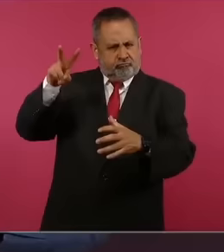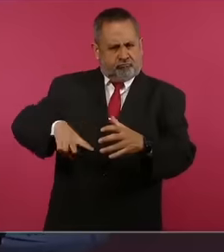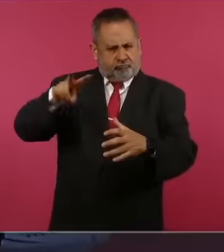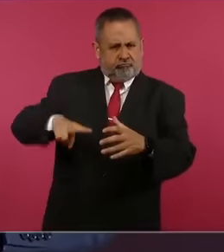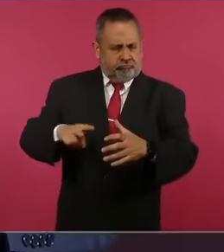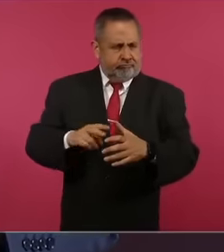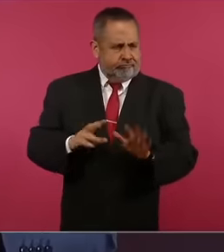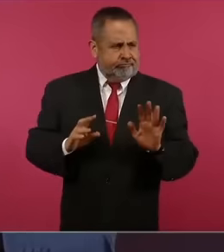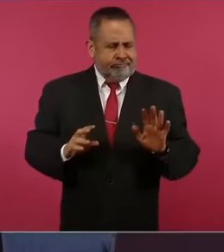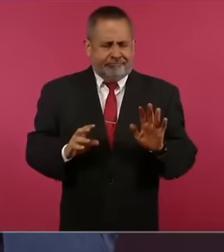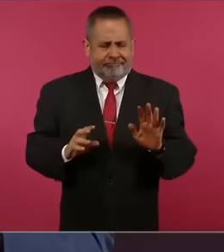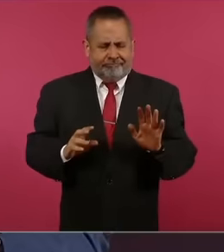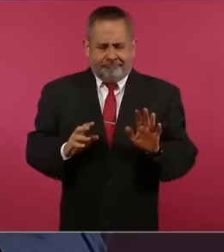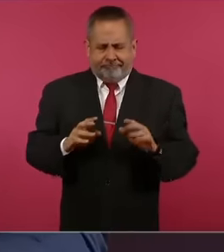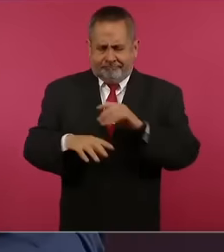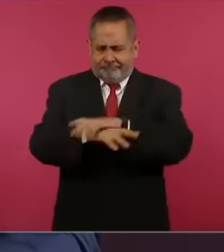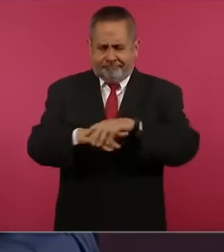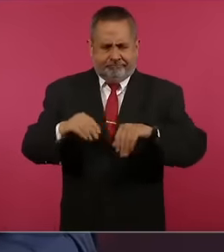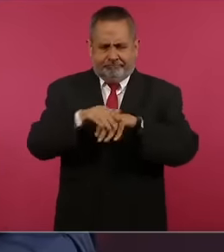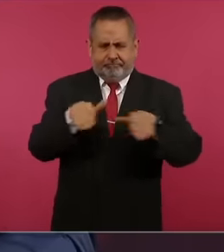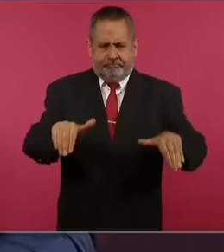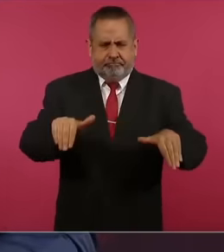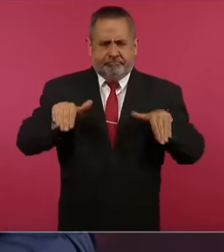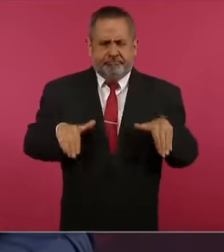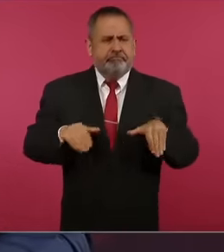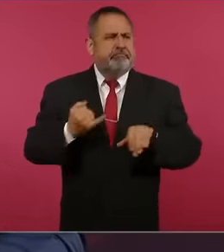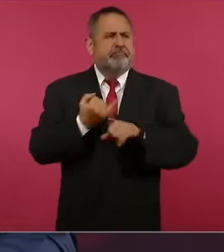outstanding media